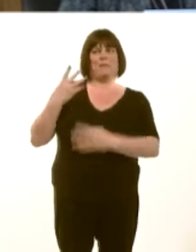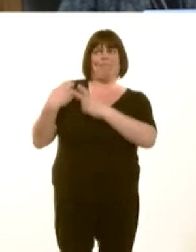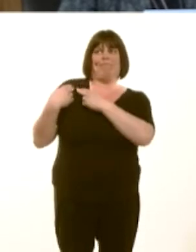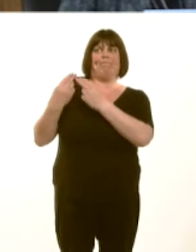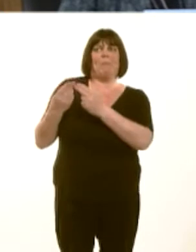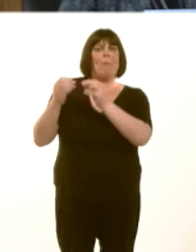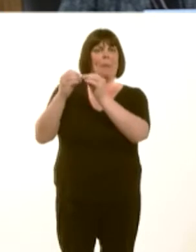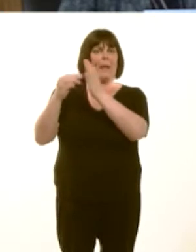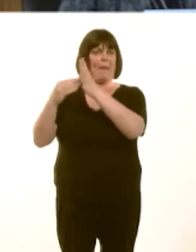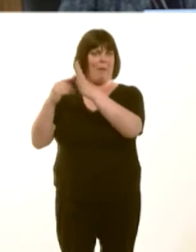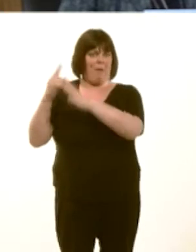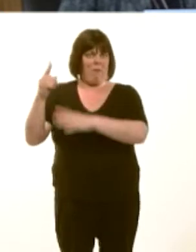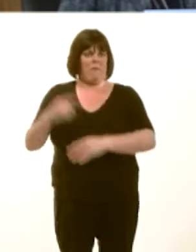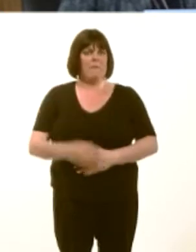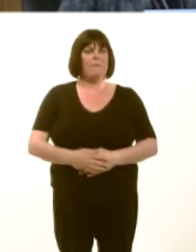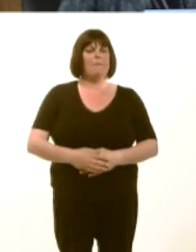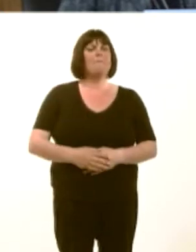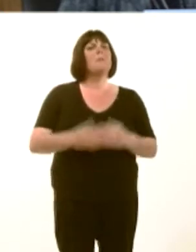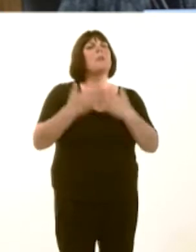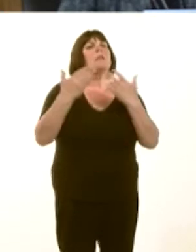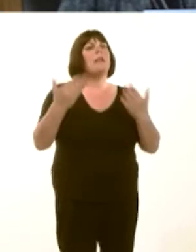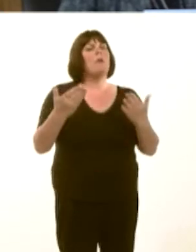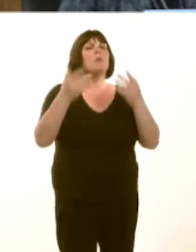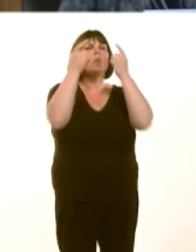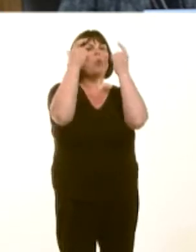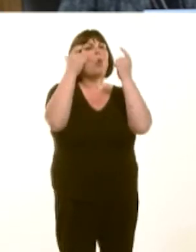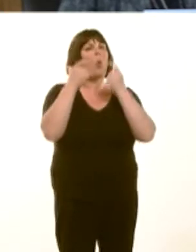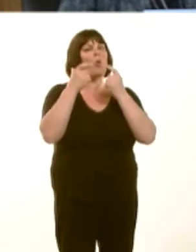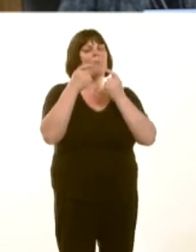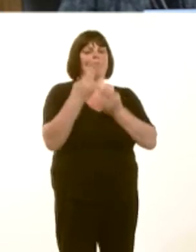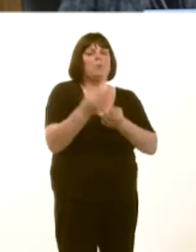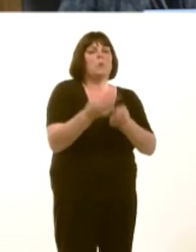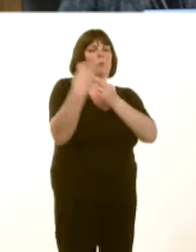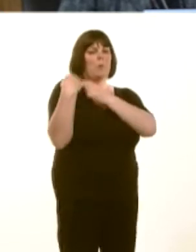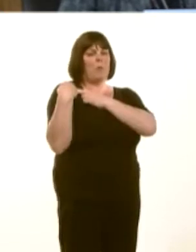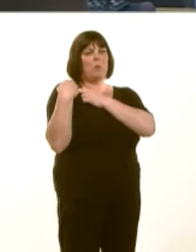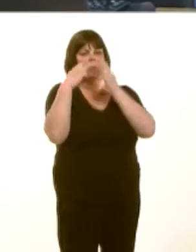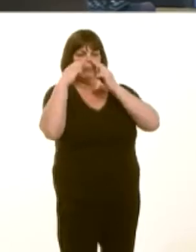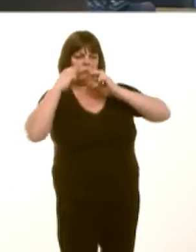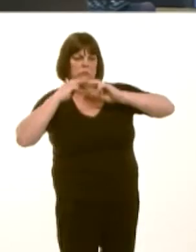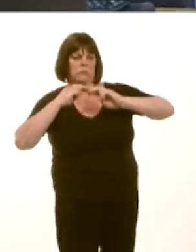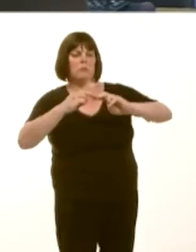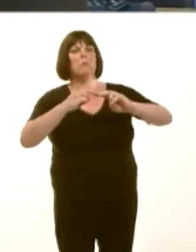Aled Roberts: Rydych chi wedi cyfeirio at y ddau adolygiad barnwrol.